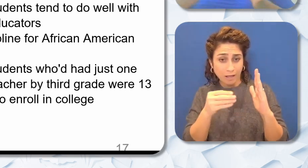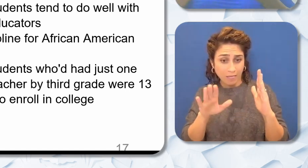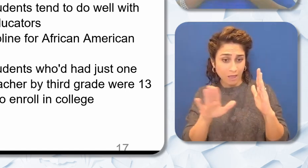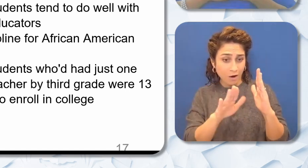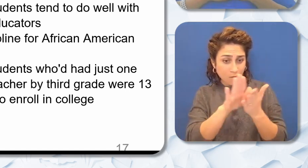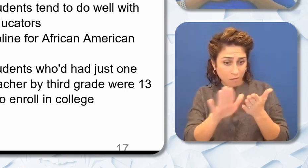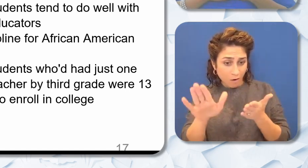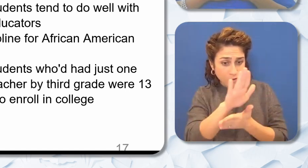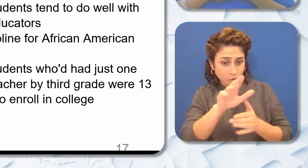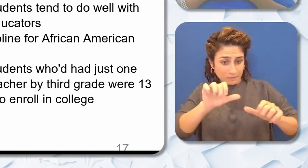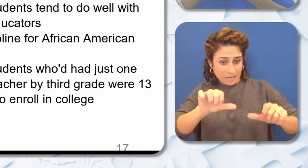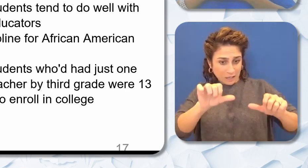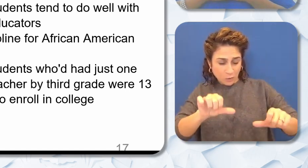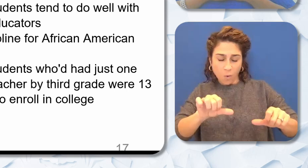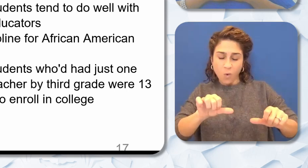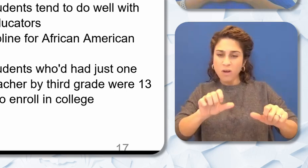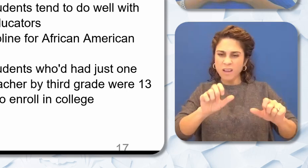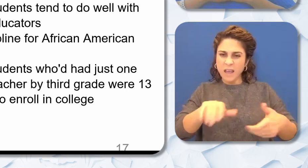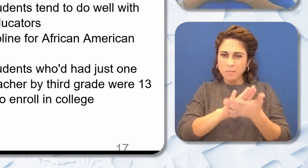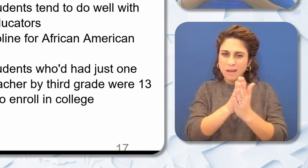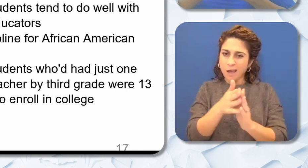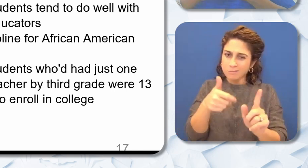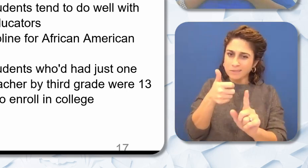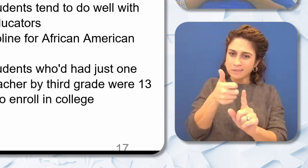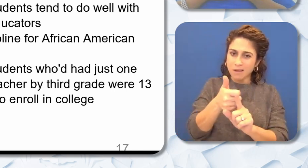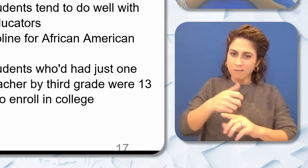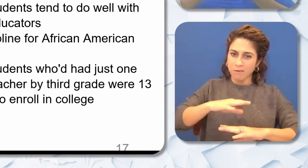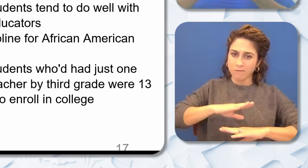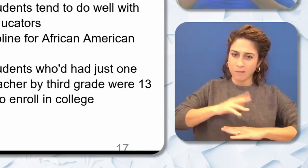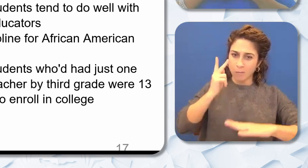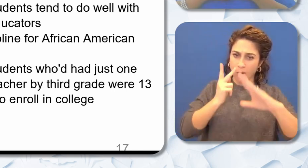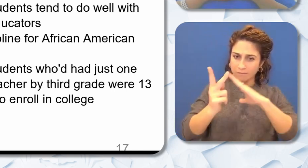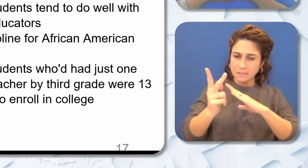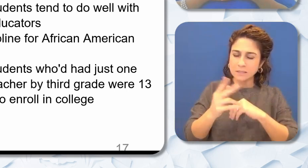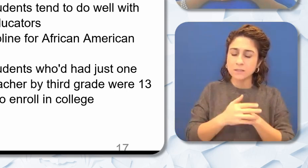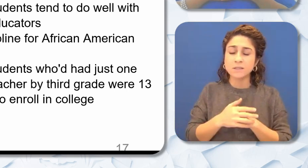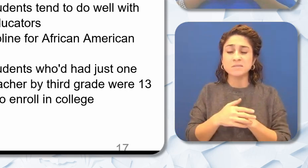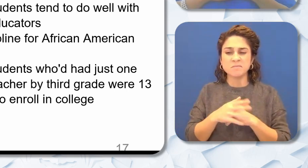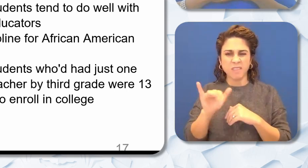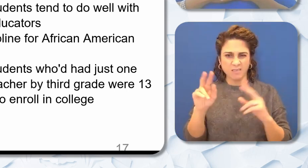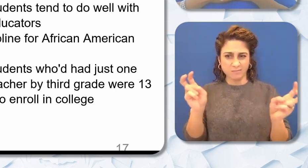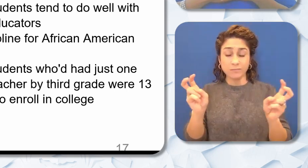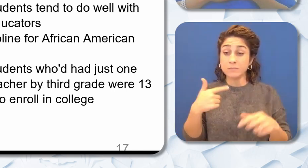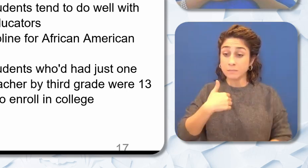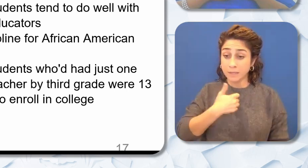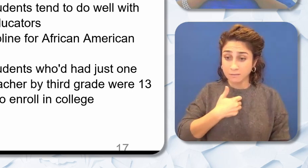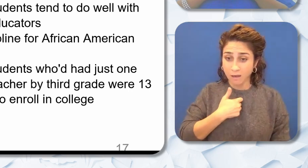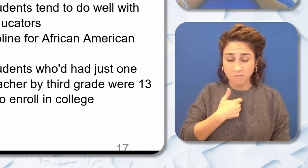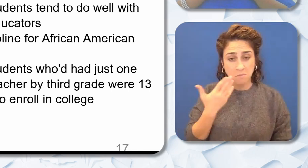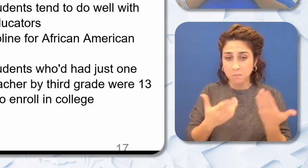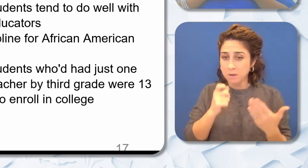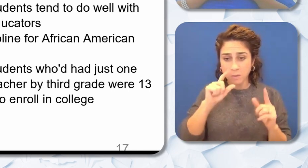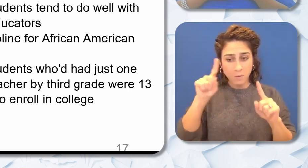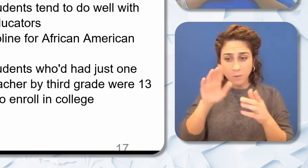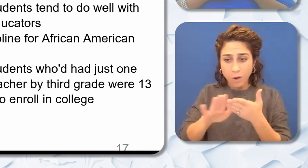And I for one can say that that is true. Myself I probably would not have gone to college but due to